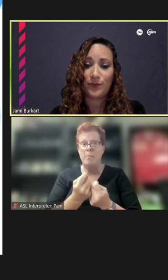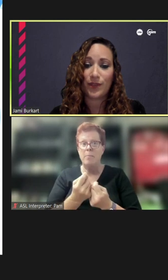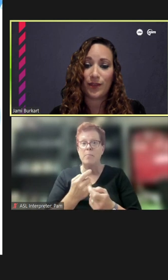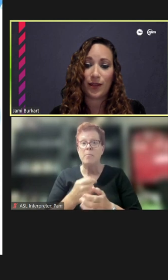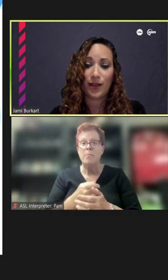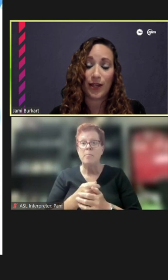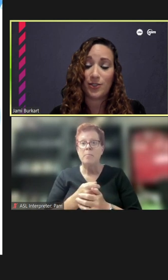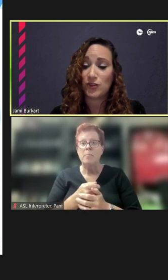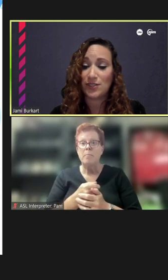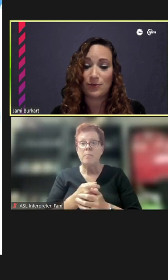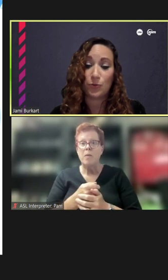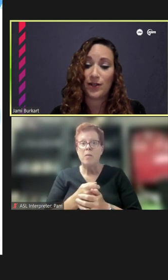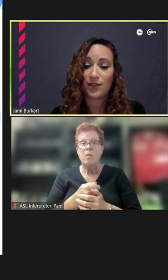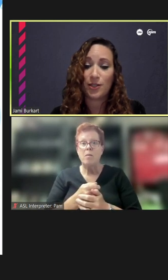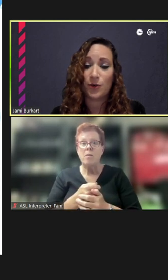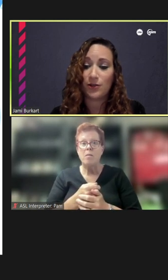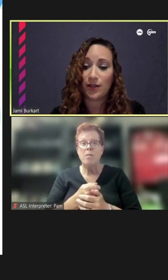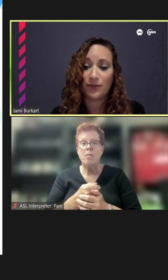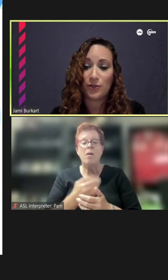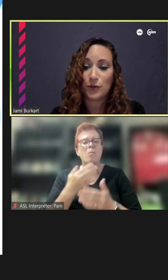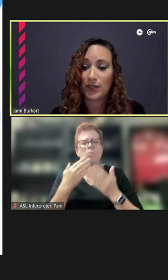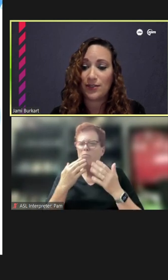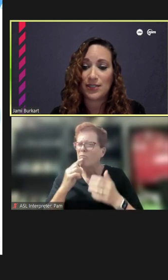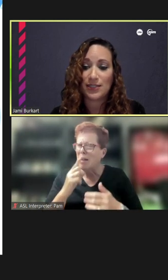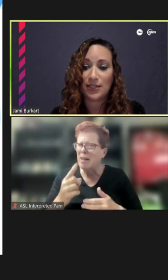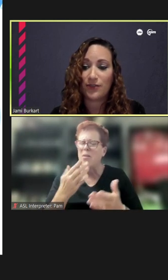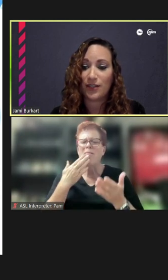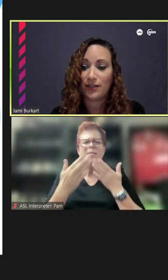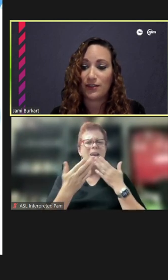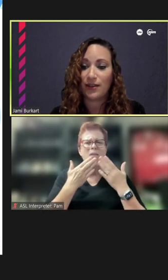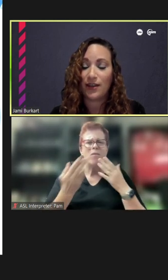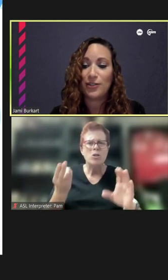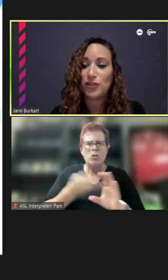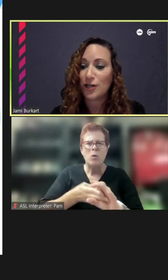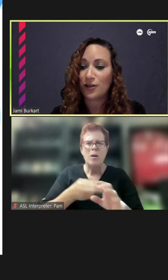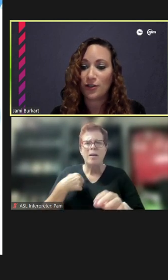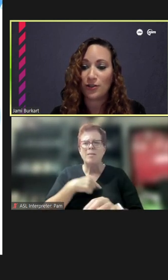I just want to thank you all again for joining us this evening and sharing